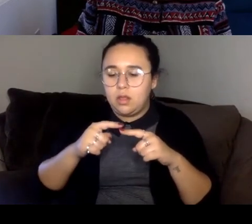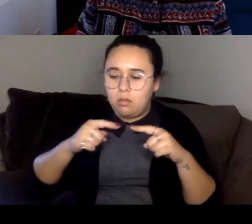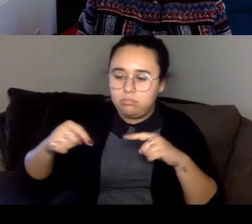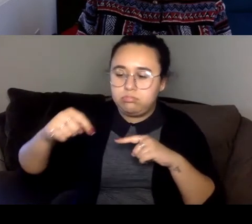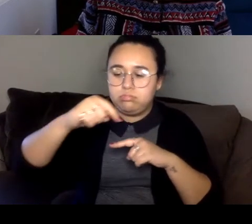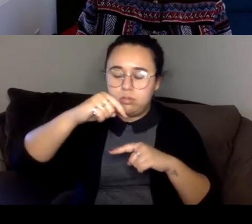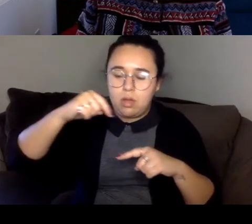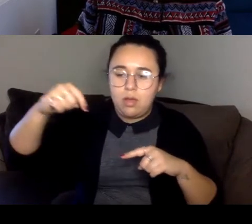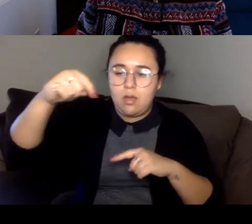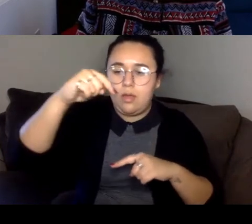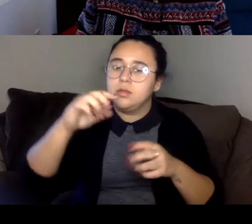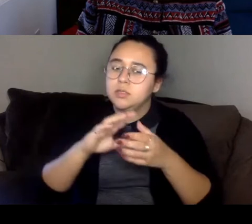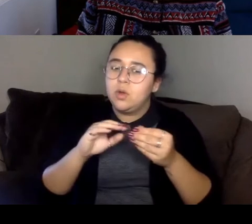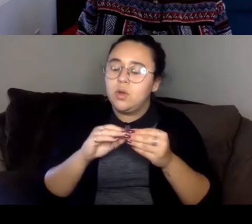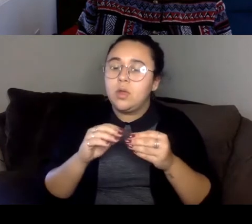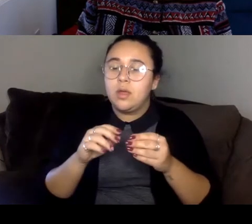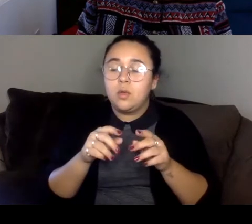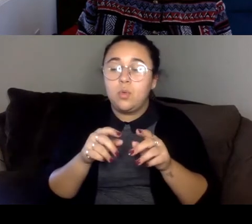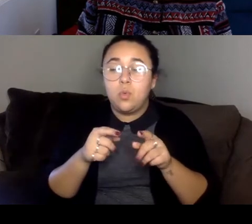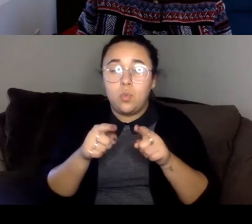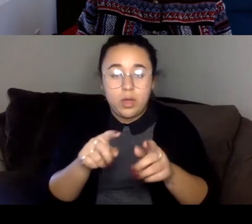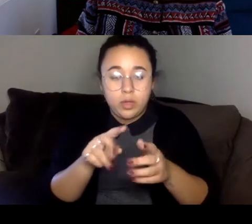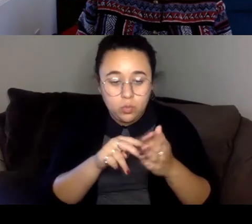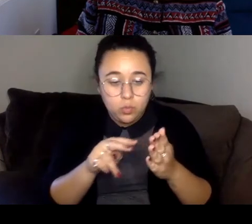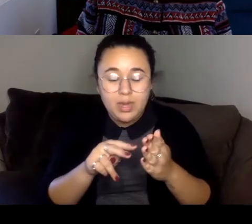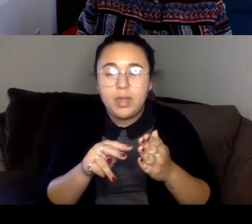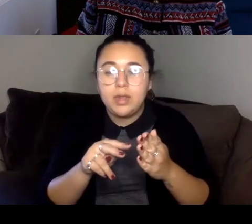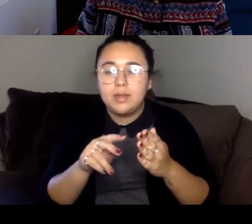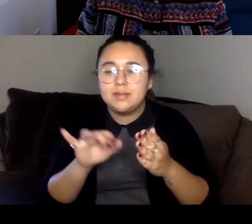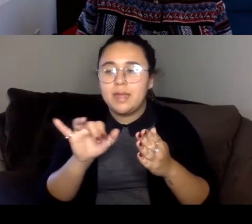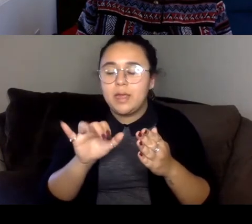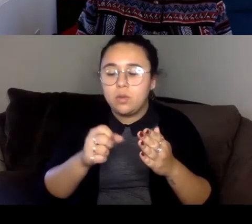I'd love to hear your, Like, why that that sort of structure appealed to you.